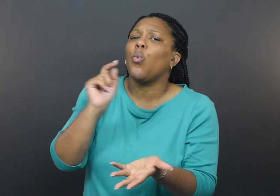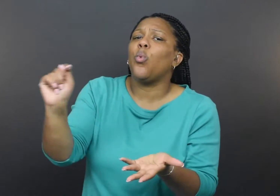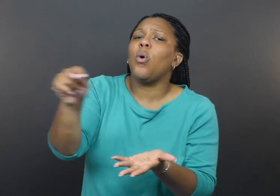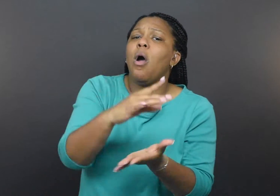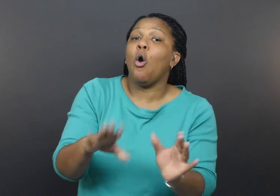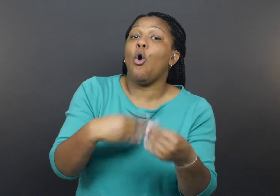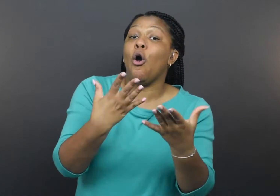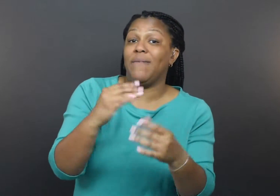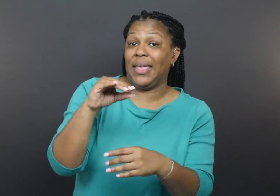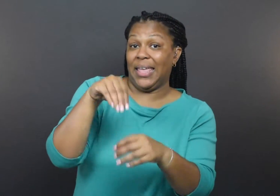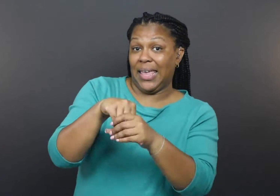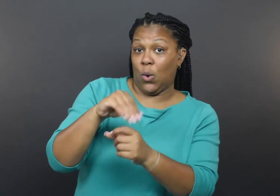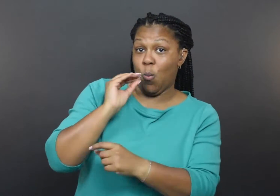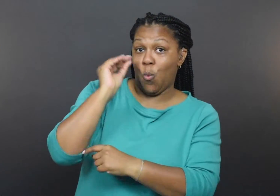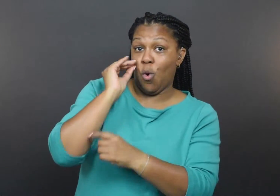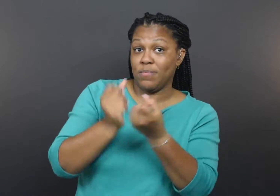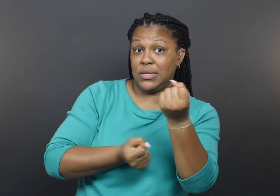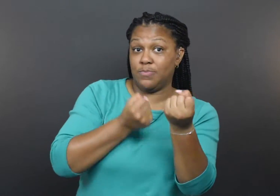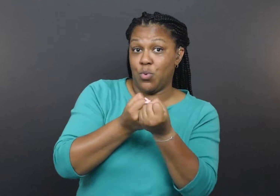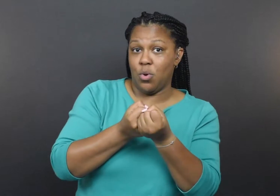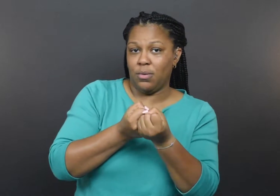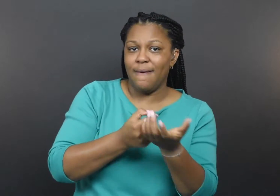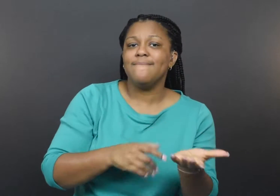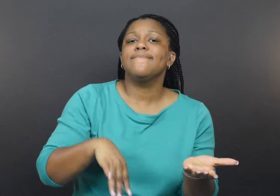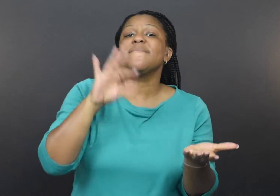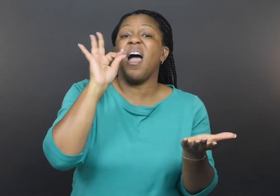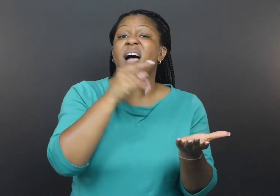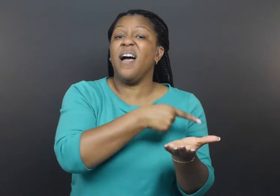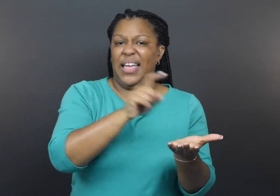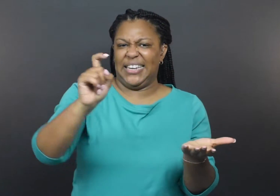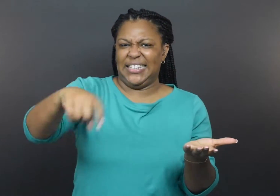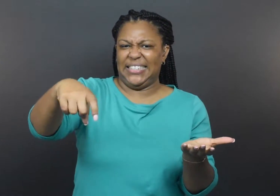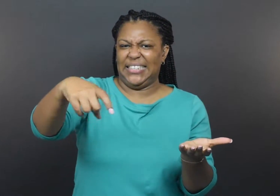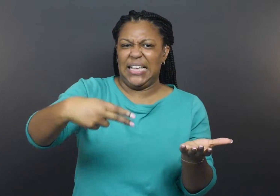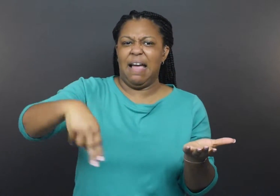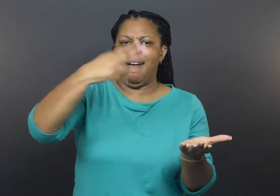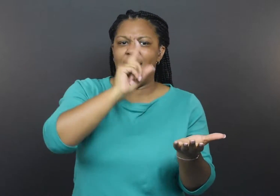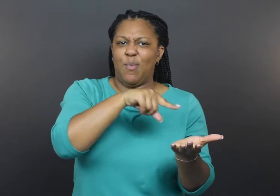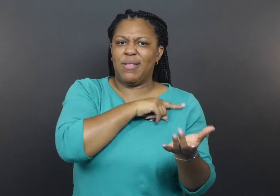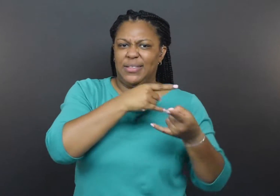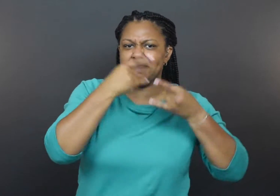needed high-quality masks, as they had limited ability to obtain them.”